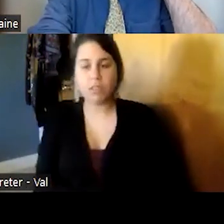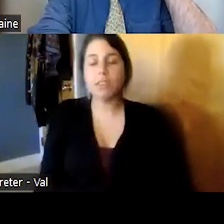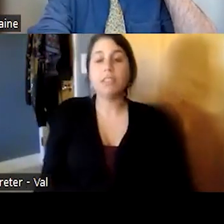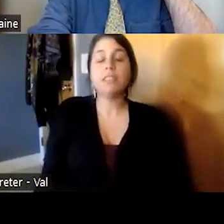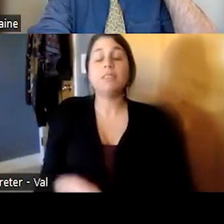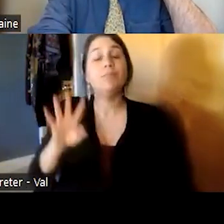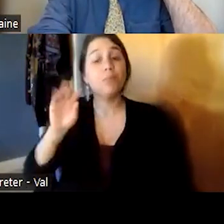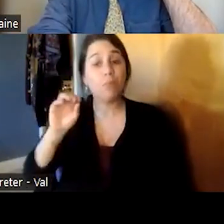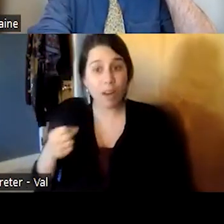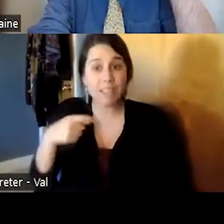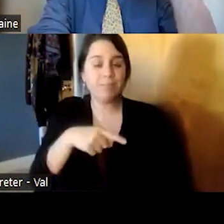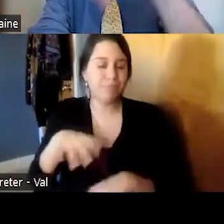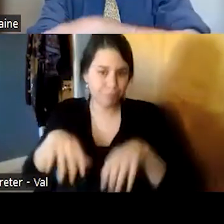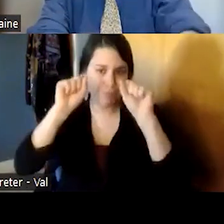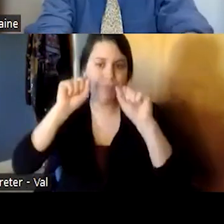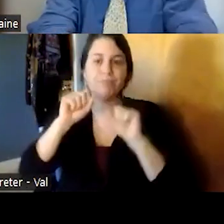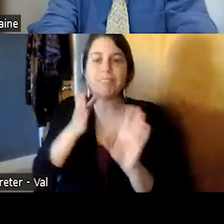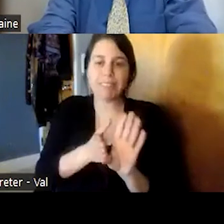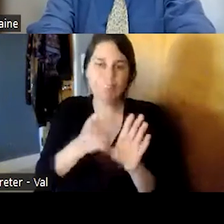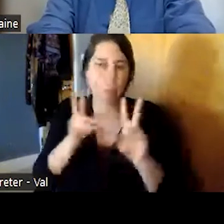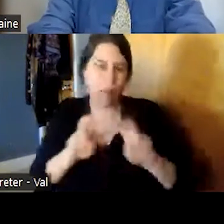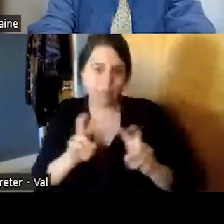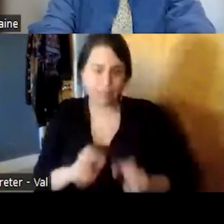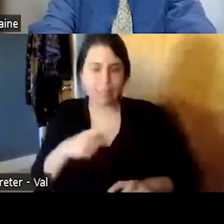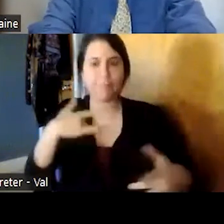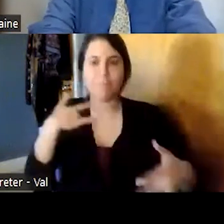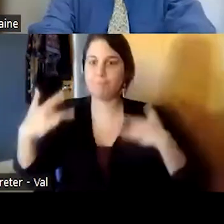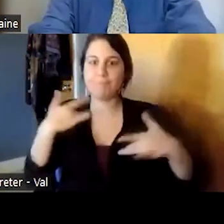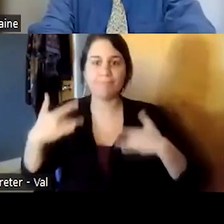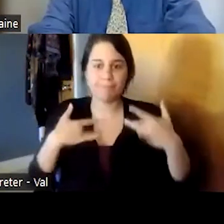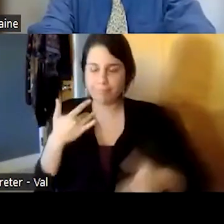psychoanalysis which he really thought was a very exciting thing to do at the time and again this